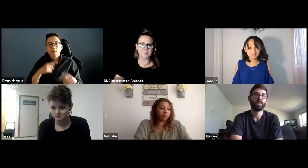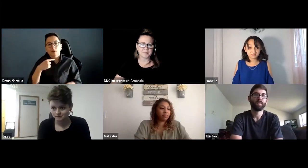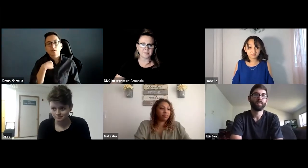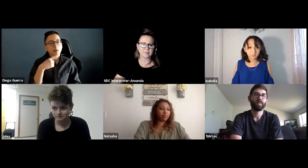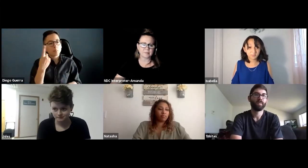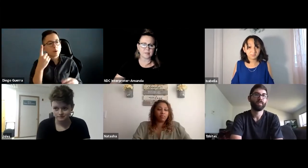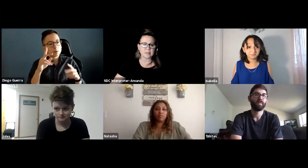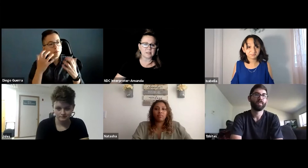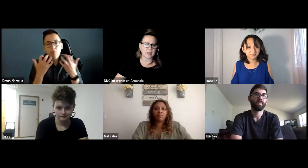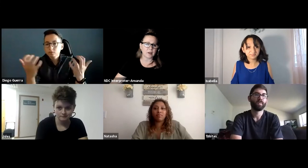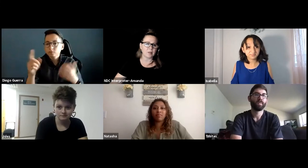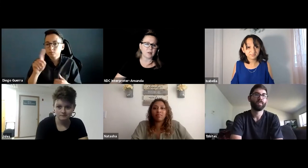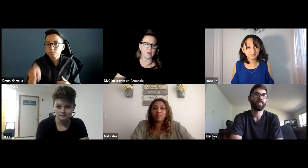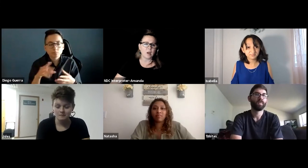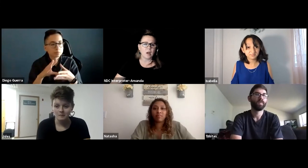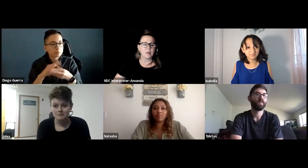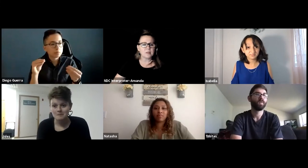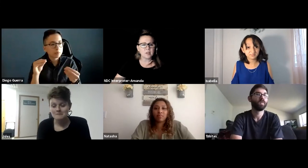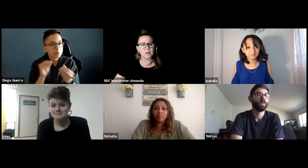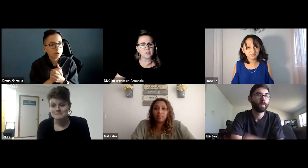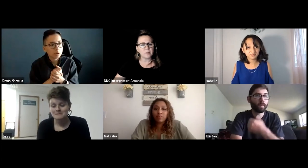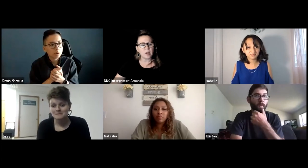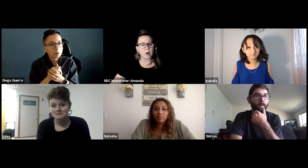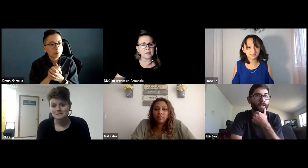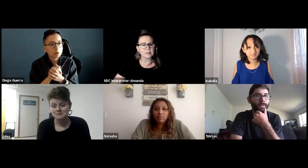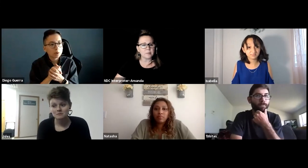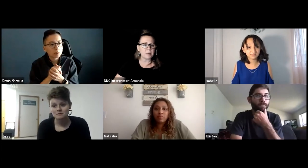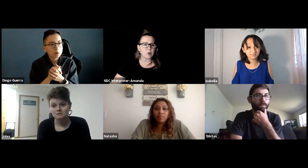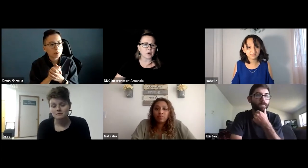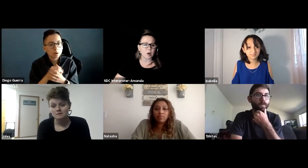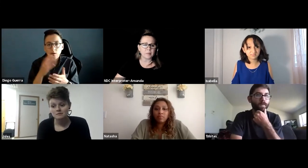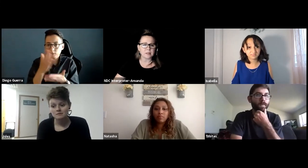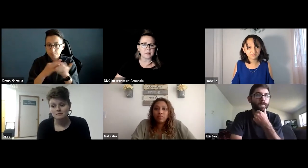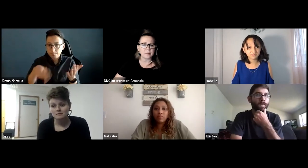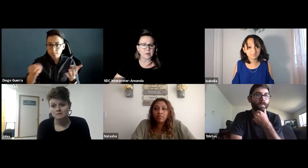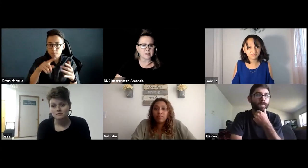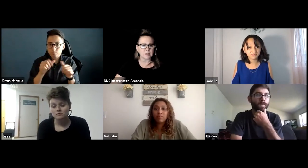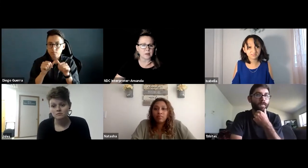This is Diego. This is a question from the audience, maybe more of a comment that I'm noticing here.